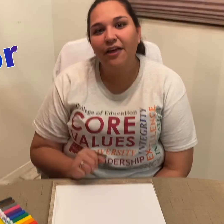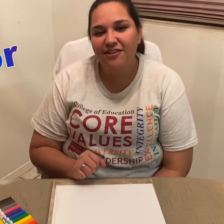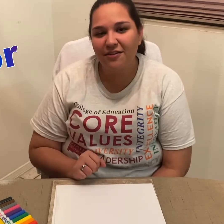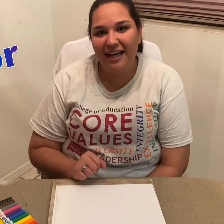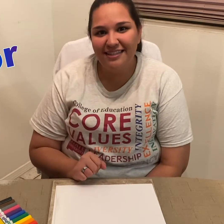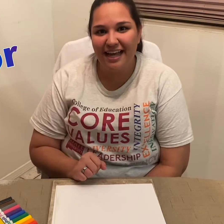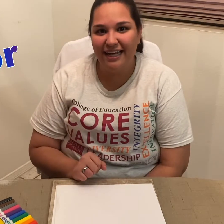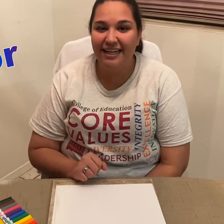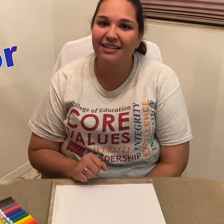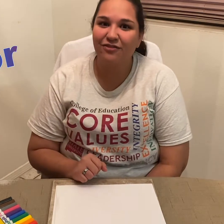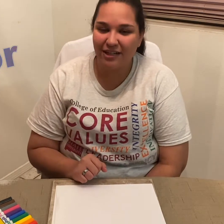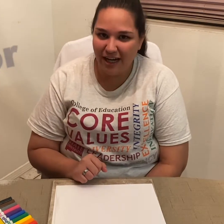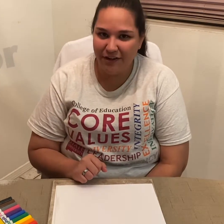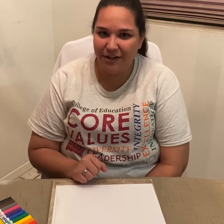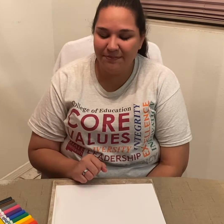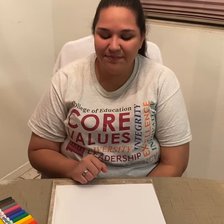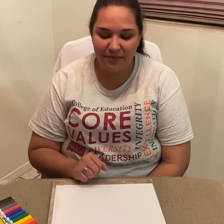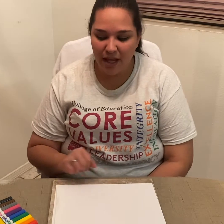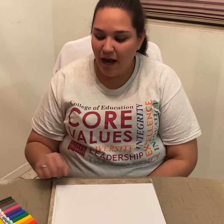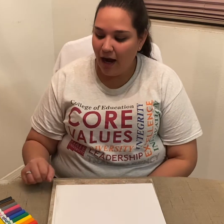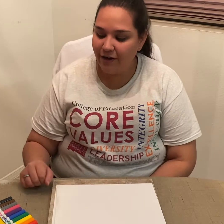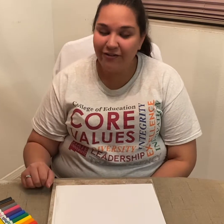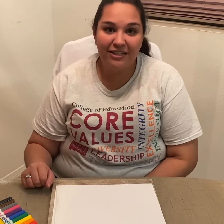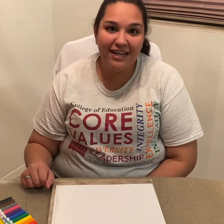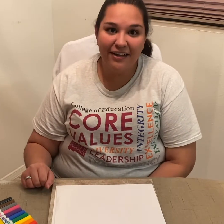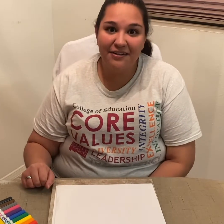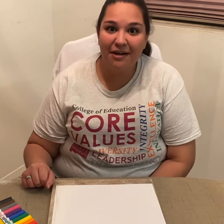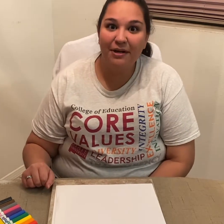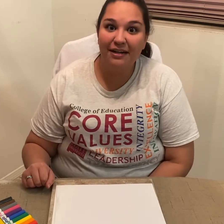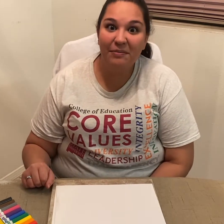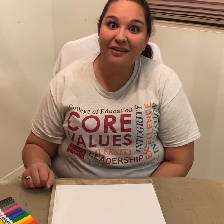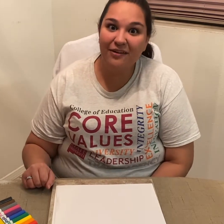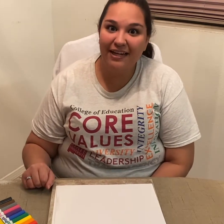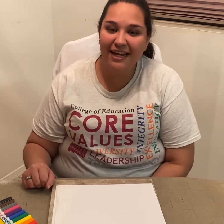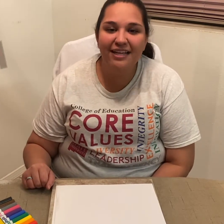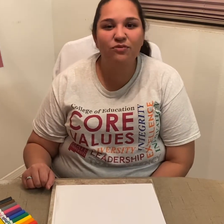So, that sign is for 'color'. Our first color that we're going to be learning is